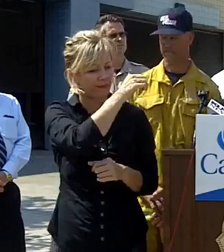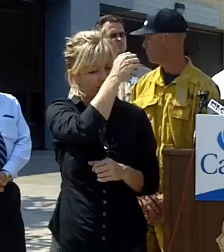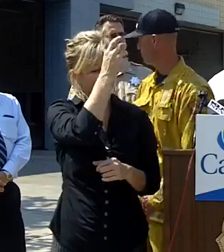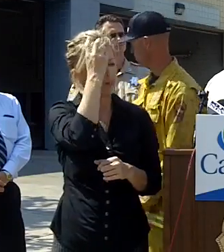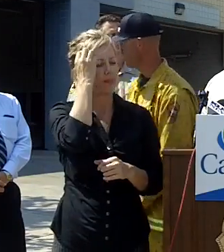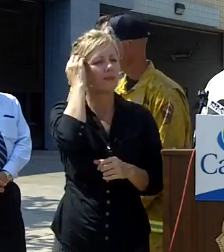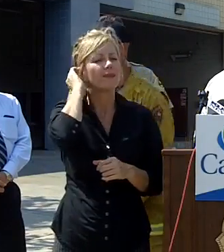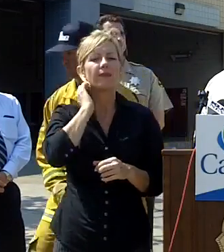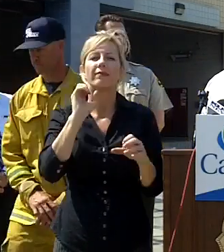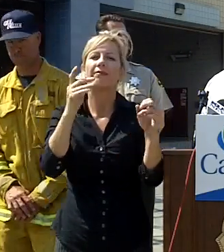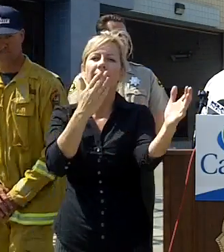thank you very much